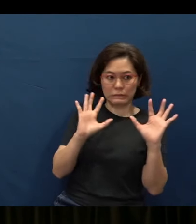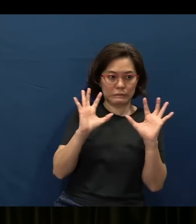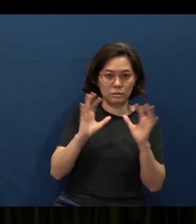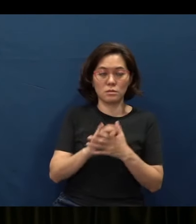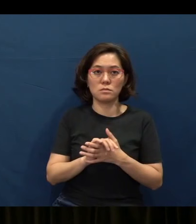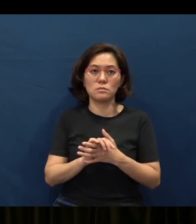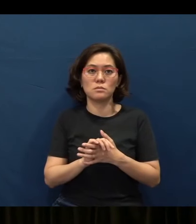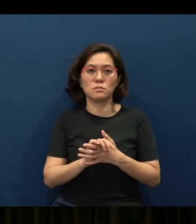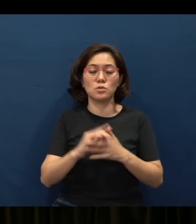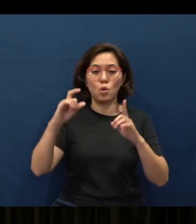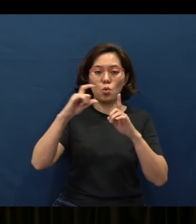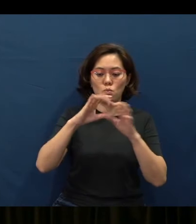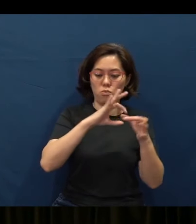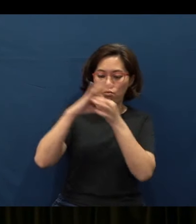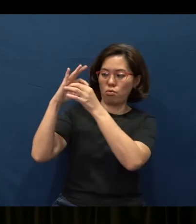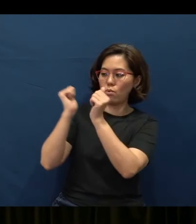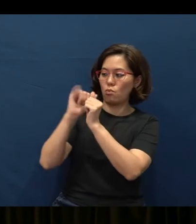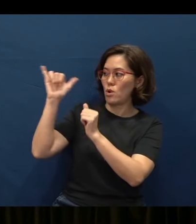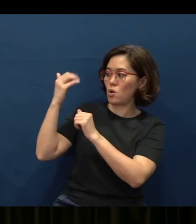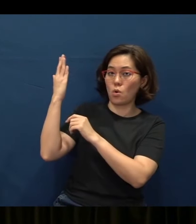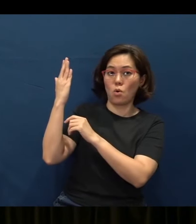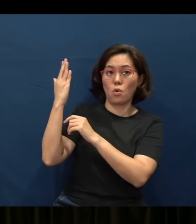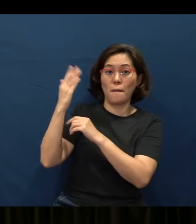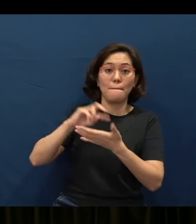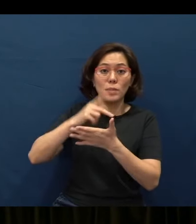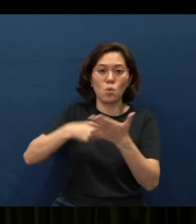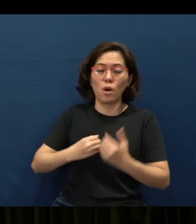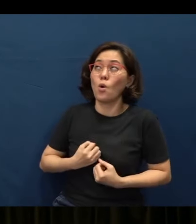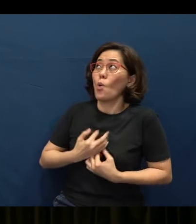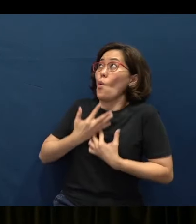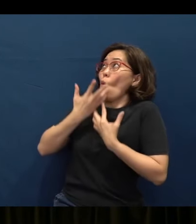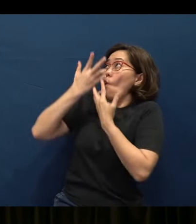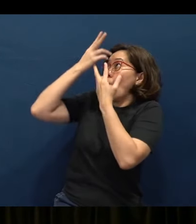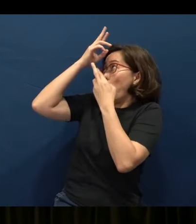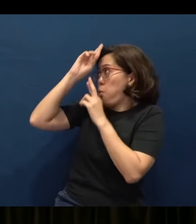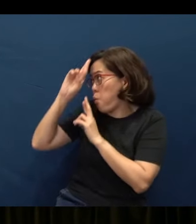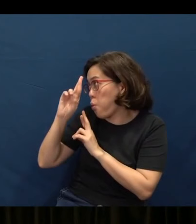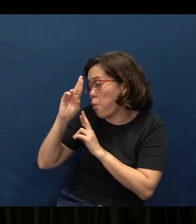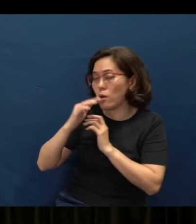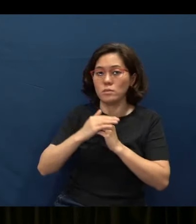the word means an inspired reverence, okay, an inspired reverence and astonishment.